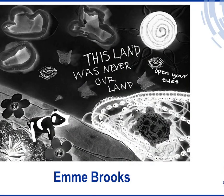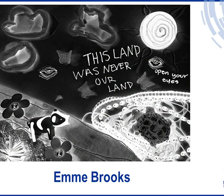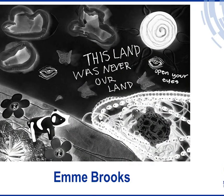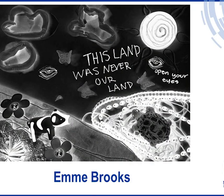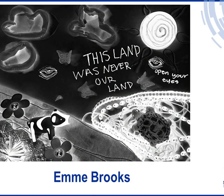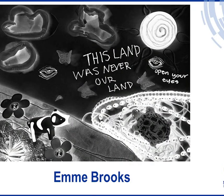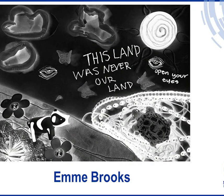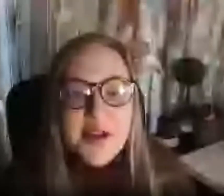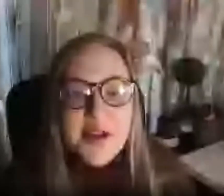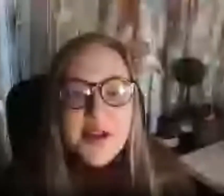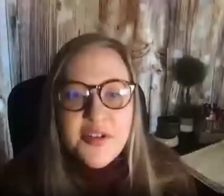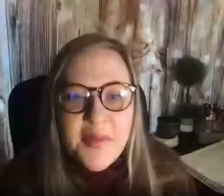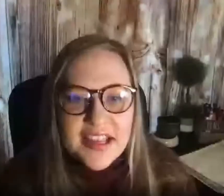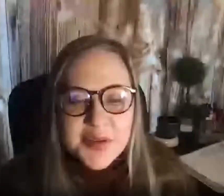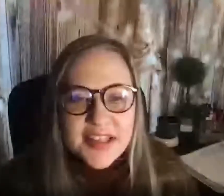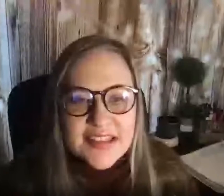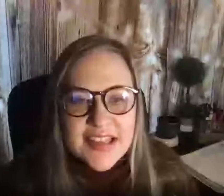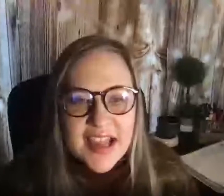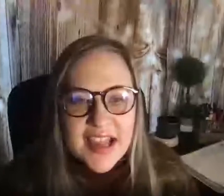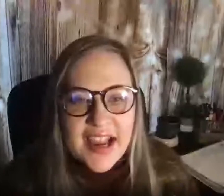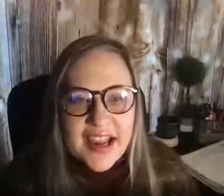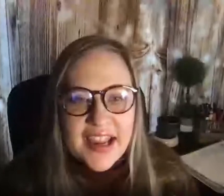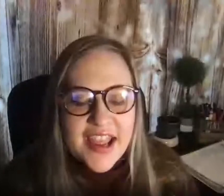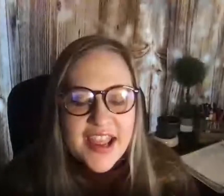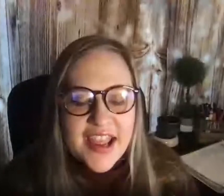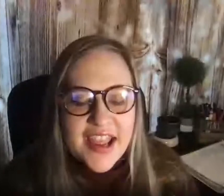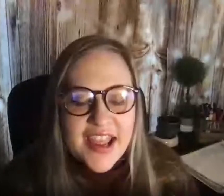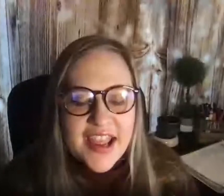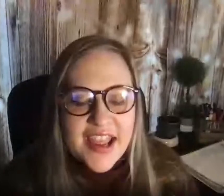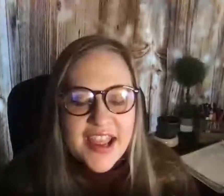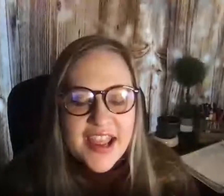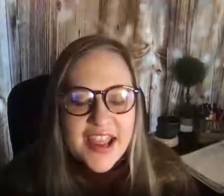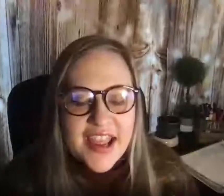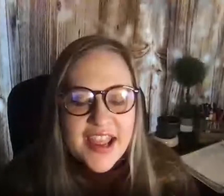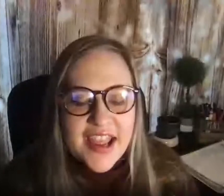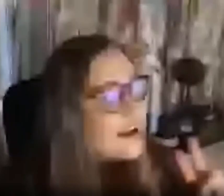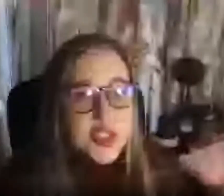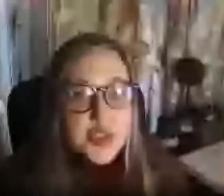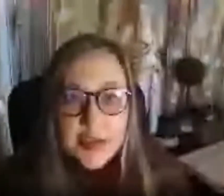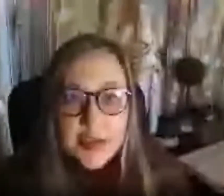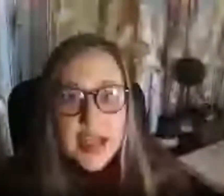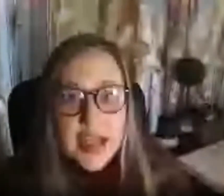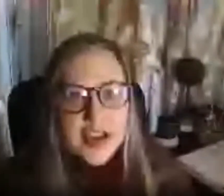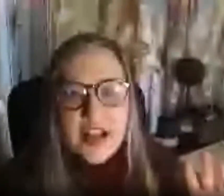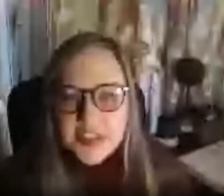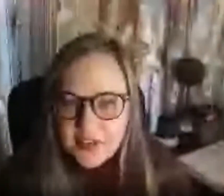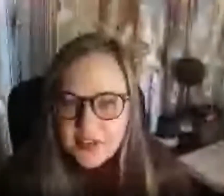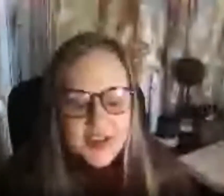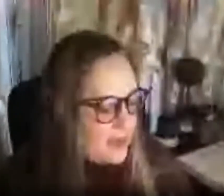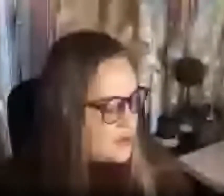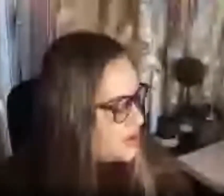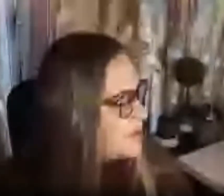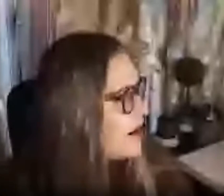photogram for my students. I am so proud of you guys. Thank you so much for coming. I have two students that will not be here